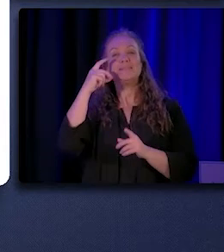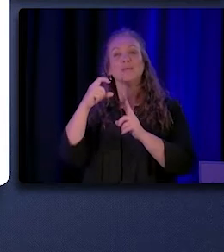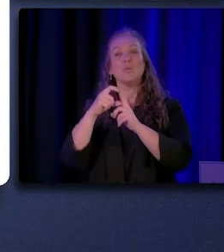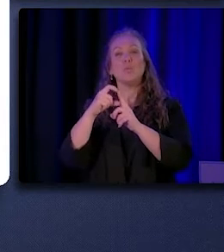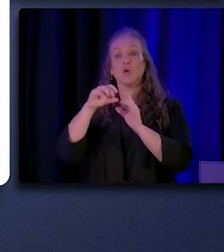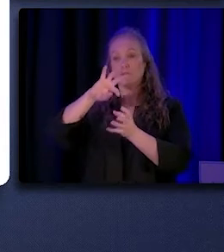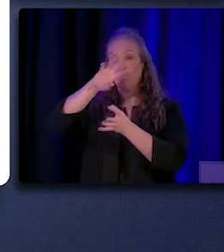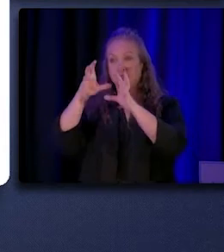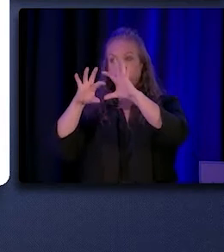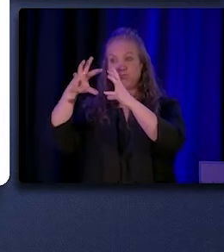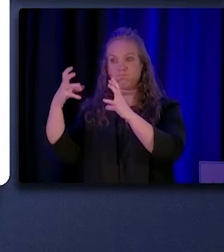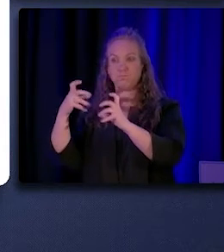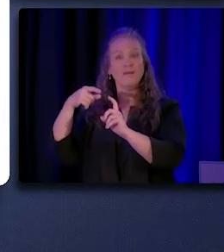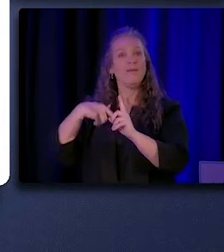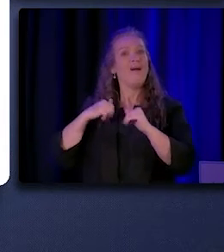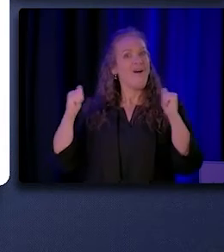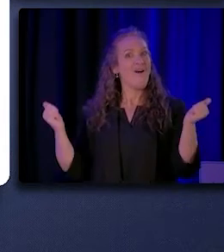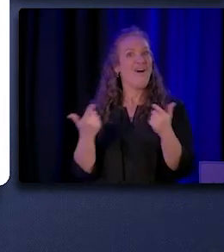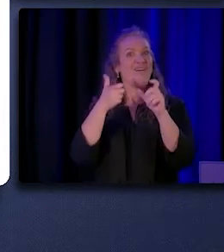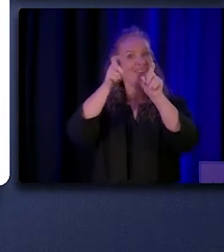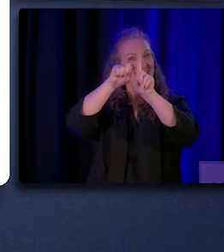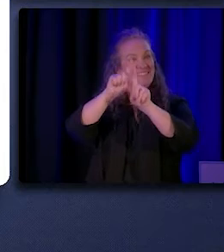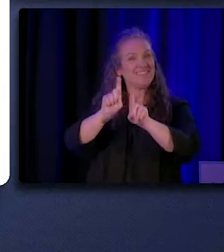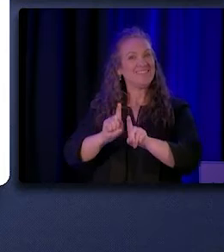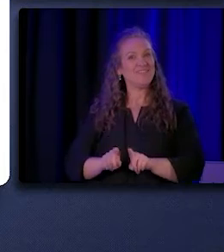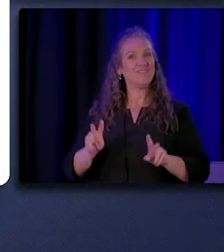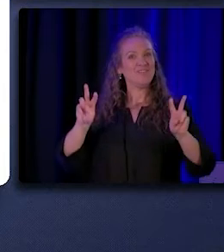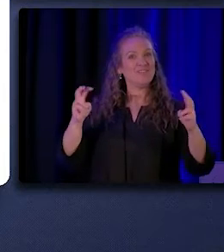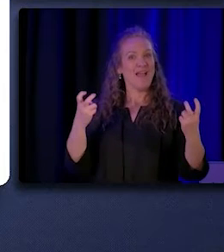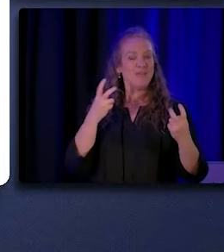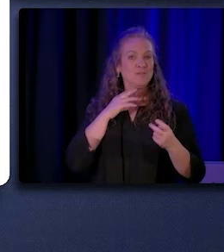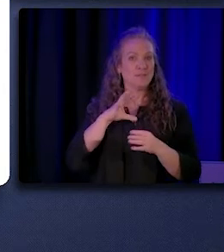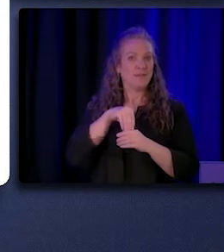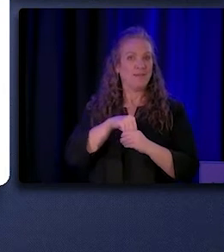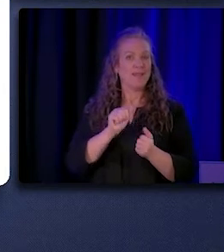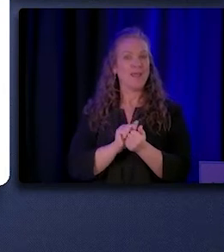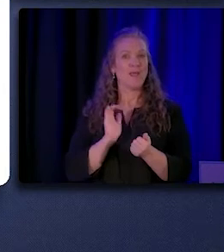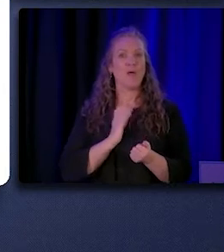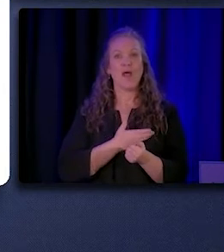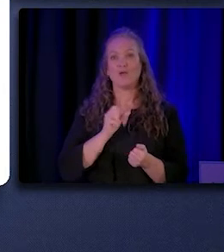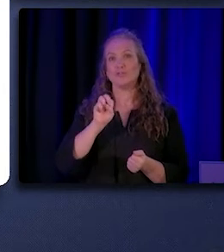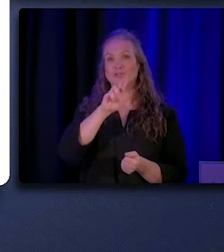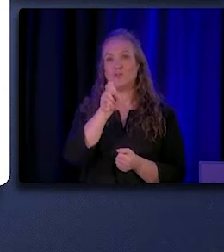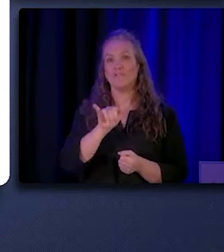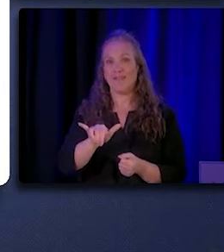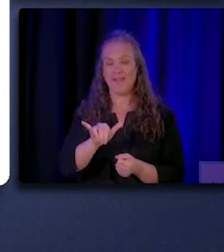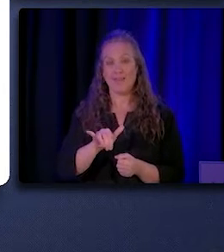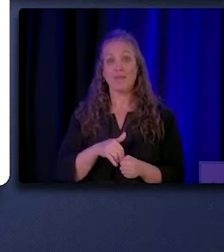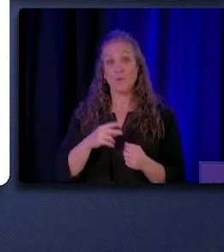that were reported on our CHW survey. And as you can see from the slide,